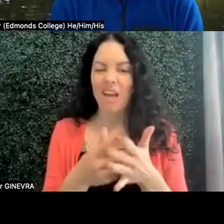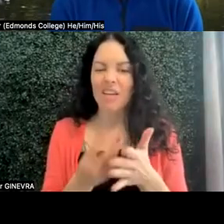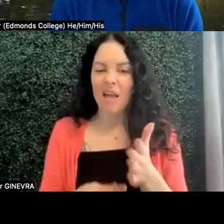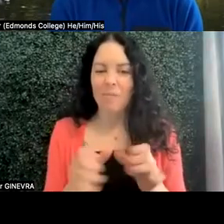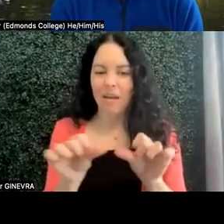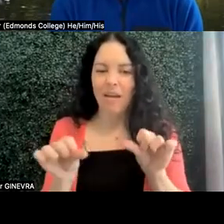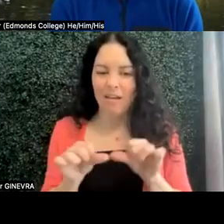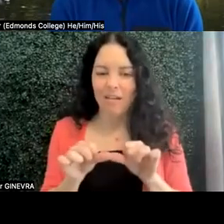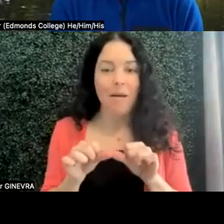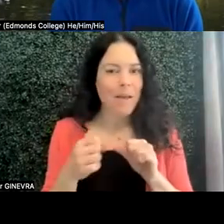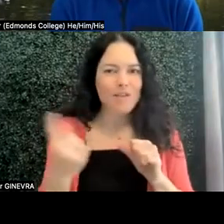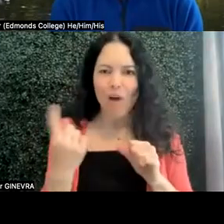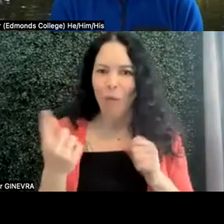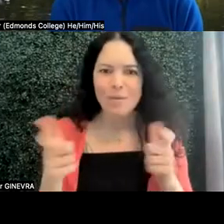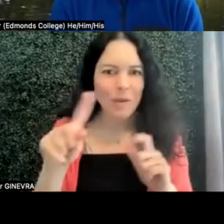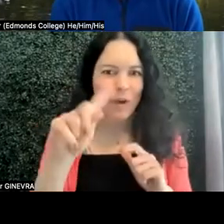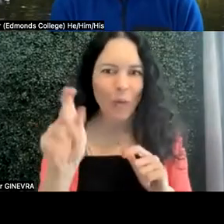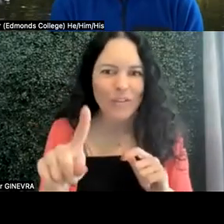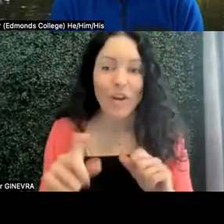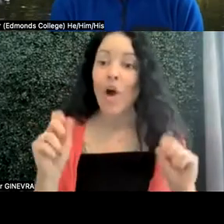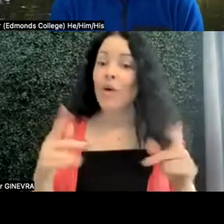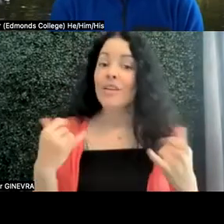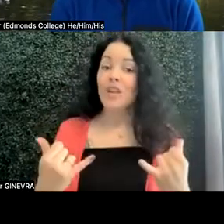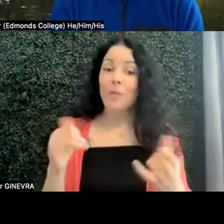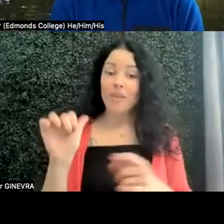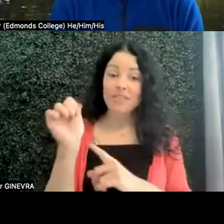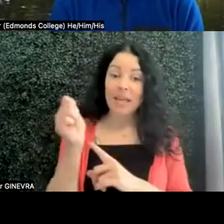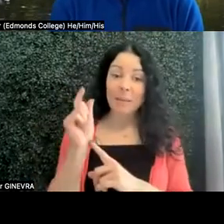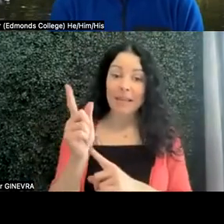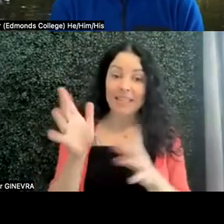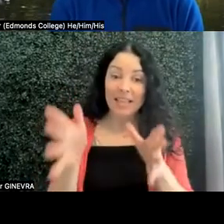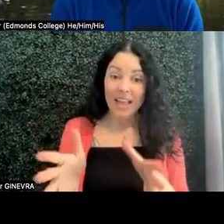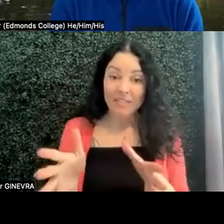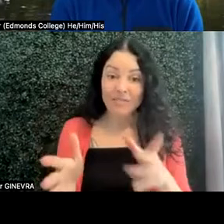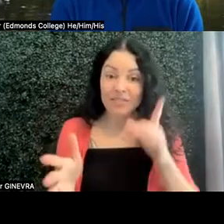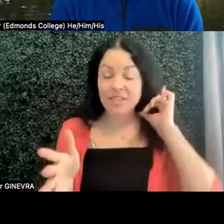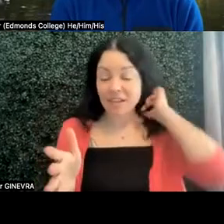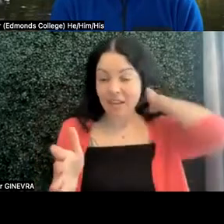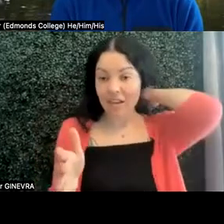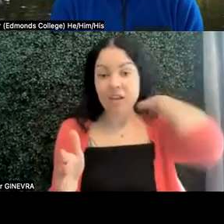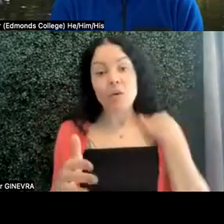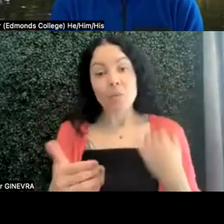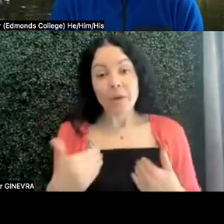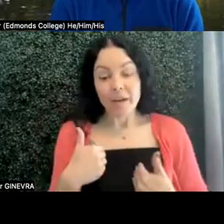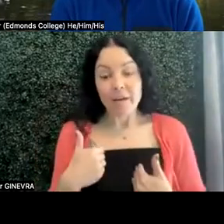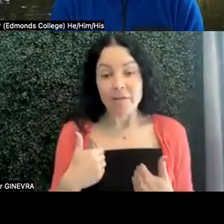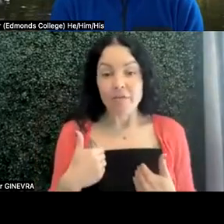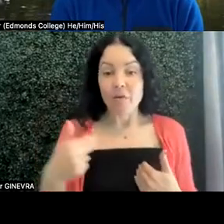a big question. At this point, though, we've got about 10 minutes left in our session. We've got Hope and Craig.